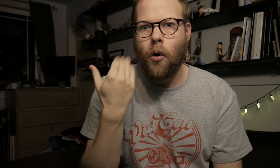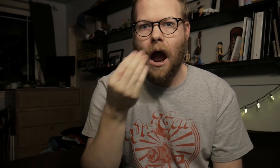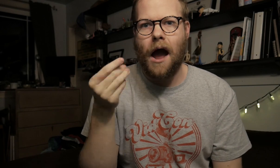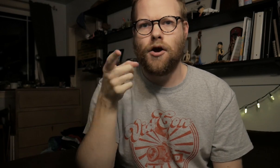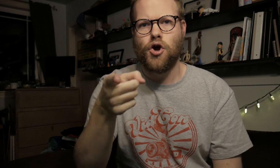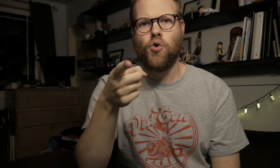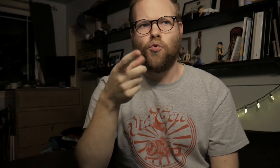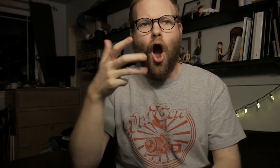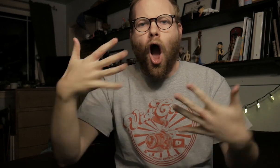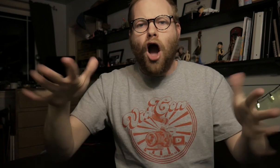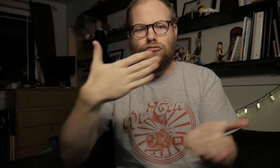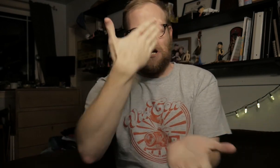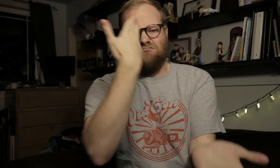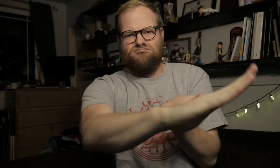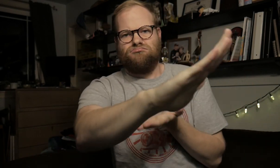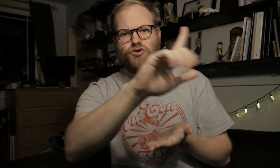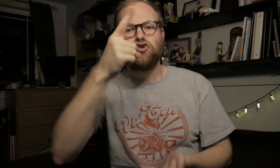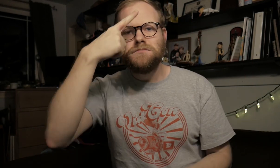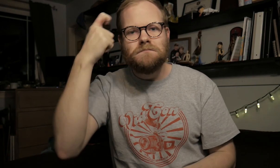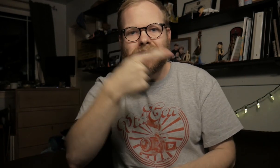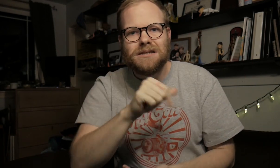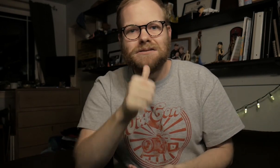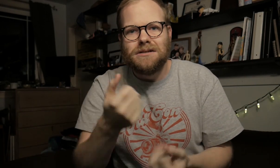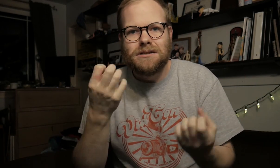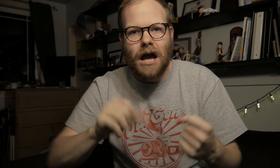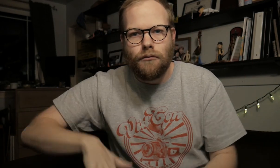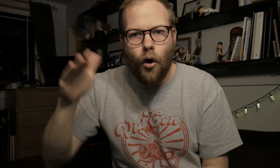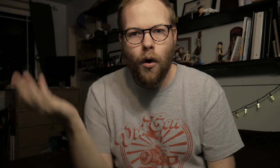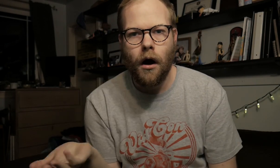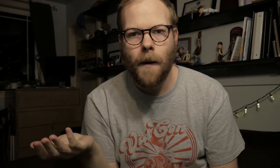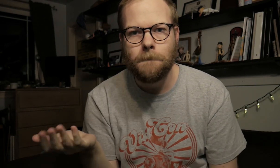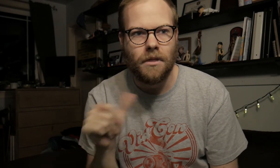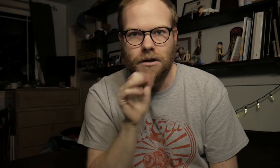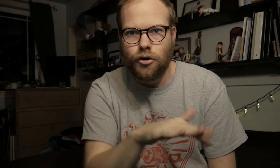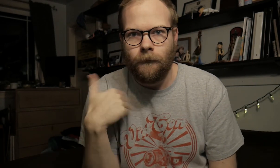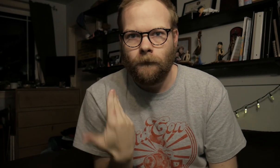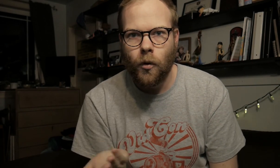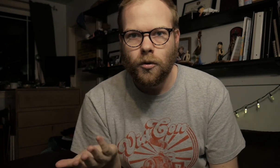And you're already rejecting them, just because they didn't sign growing up. That's not their fault.